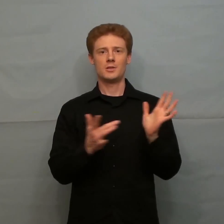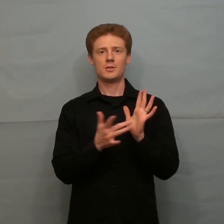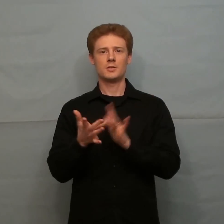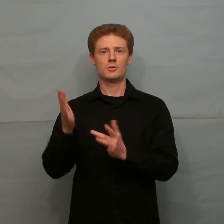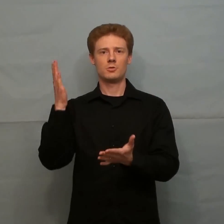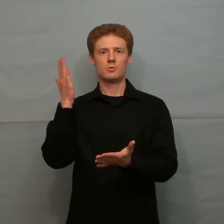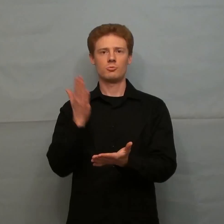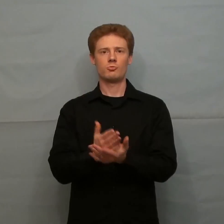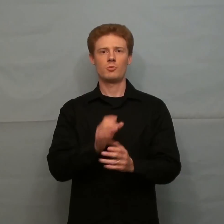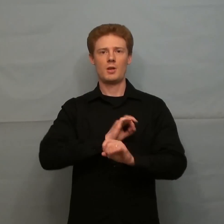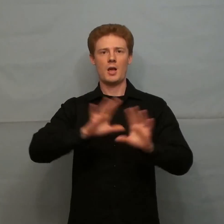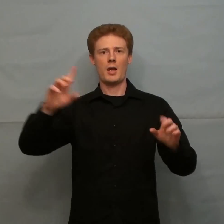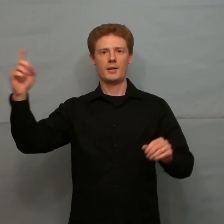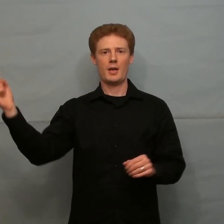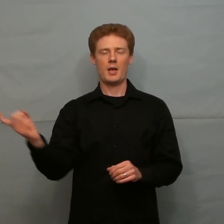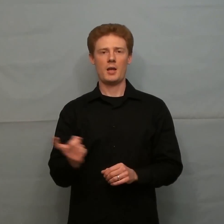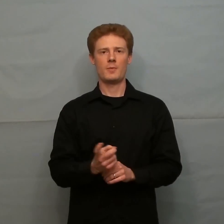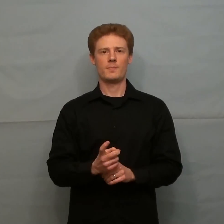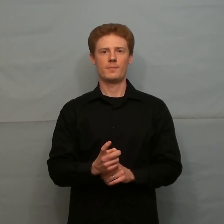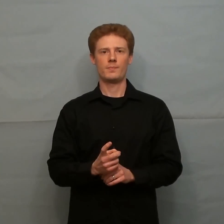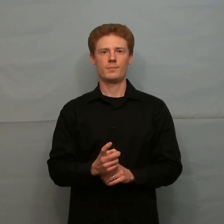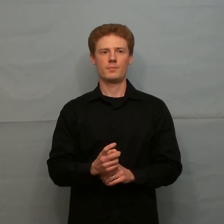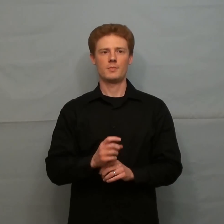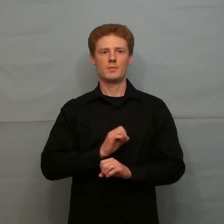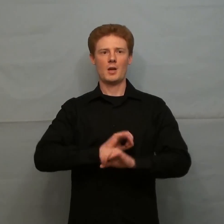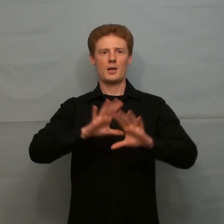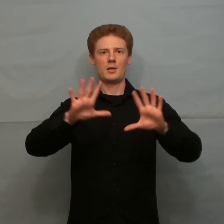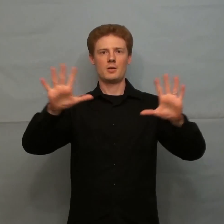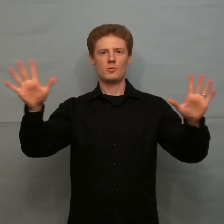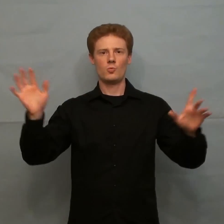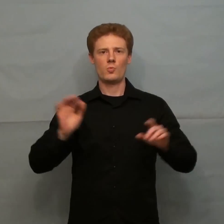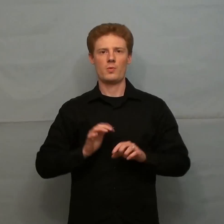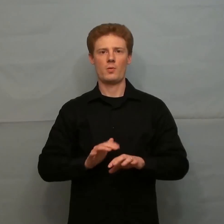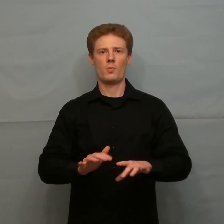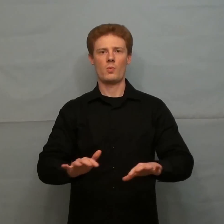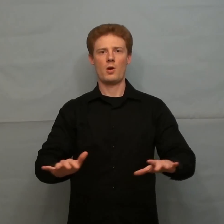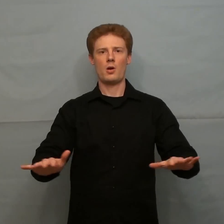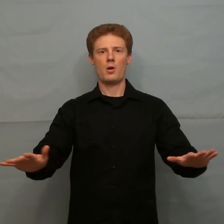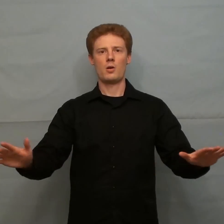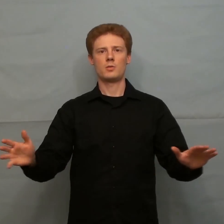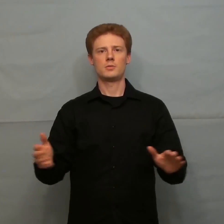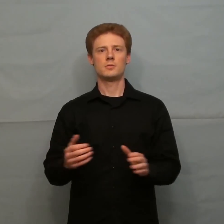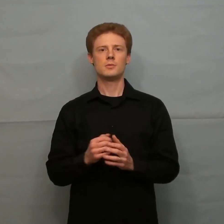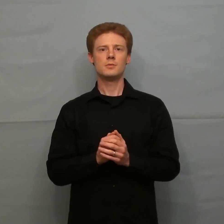Jesus the one true light came Jesus true light came Shining into the world Shine ripple